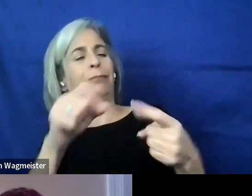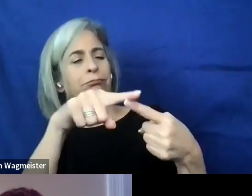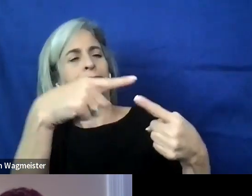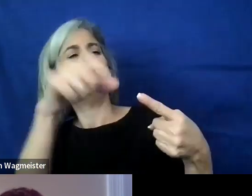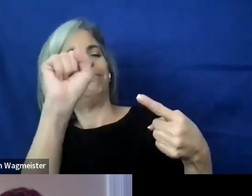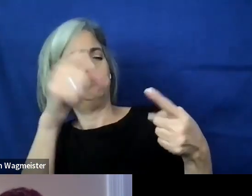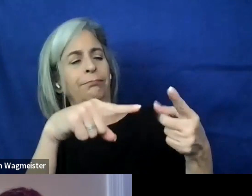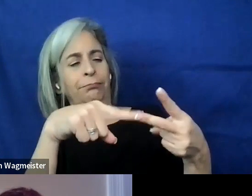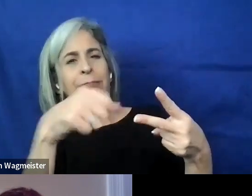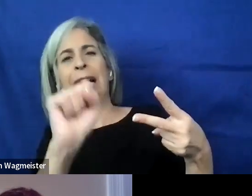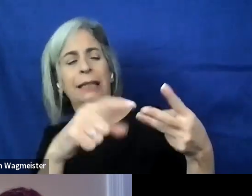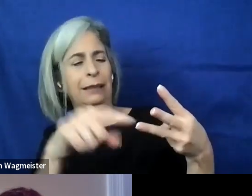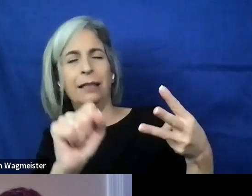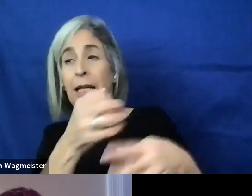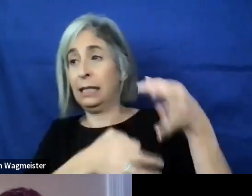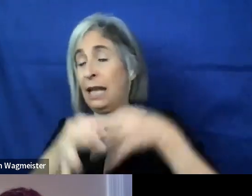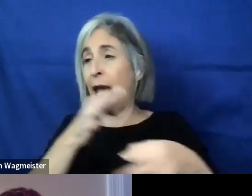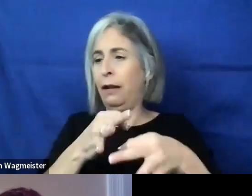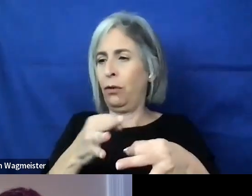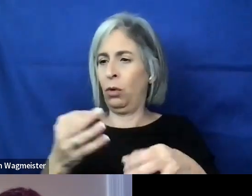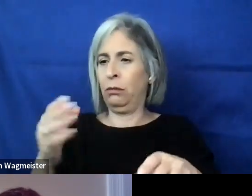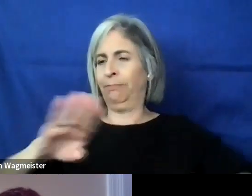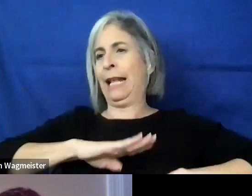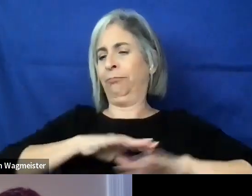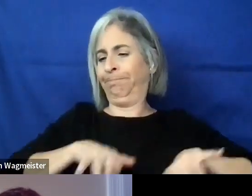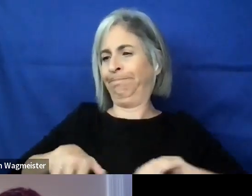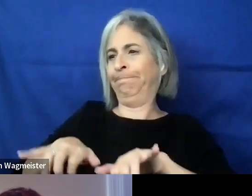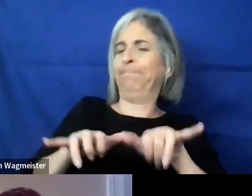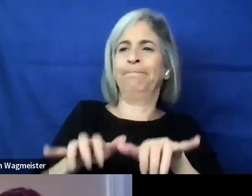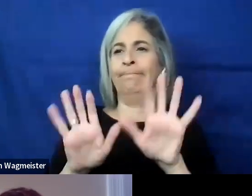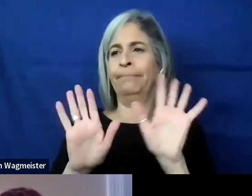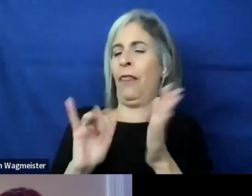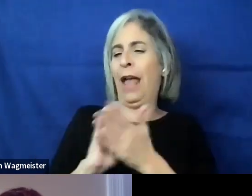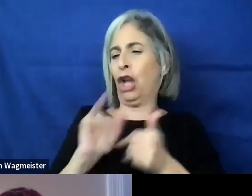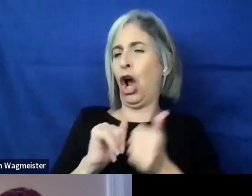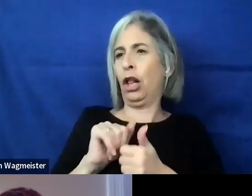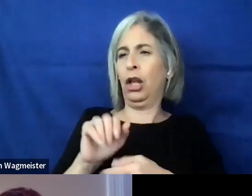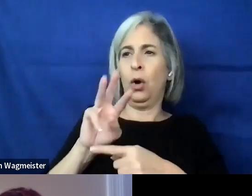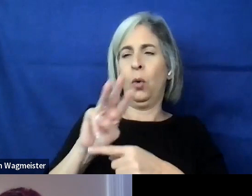of we meet a compliance requirement or WCAG AA?